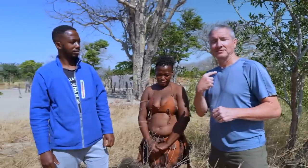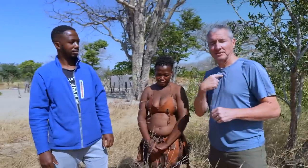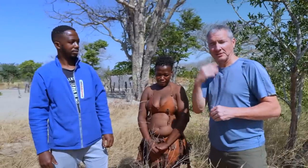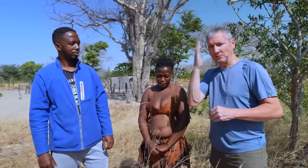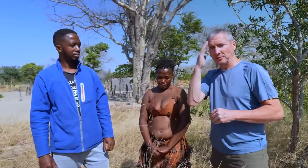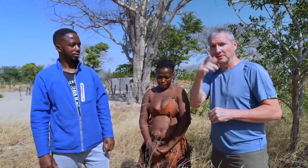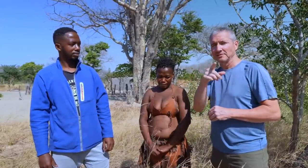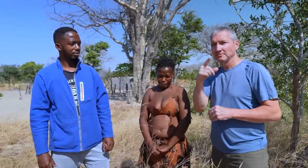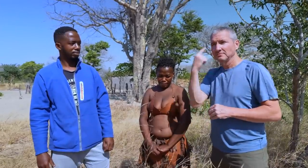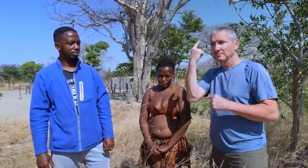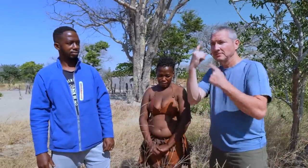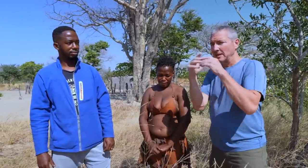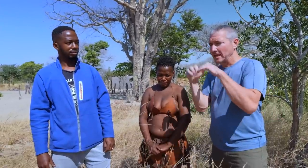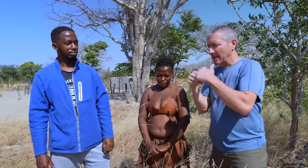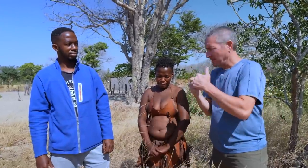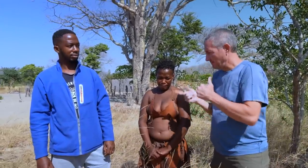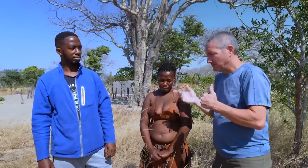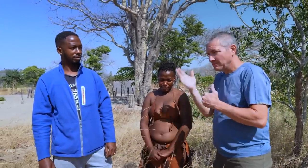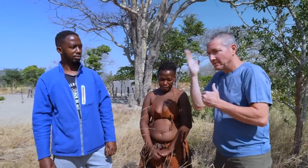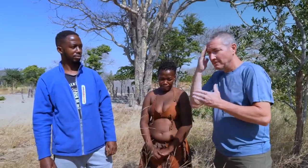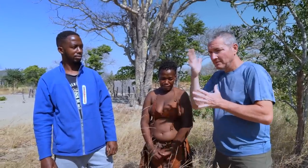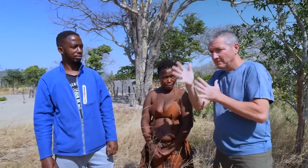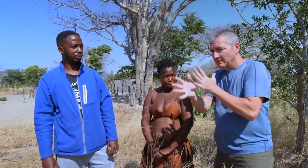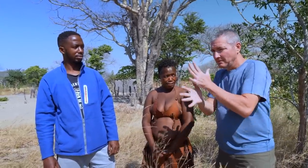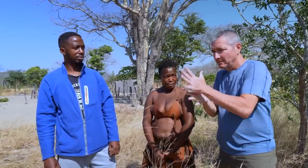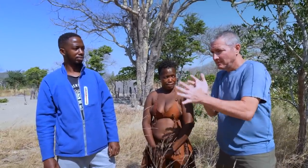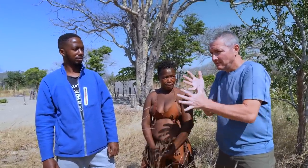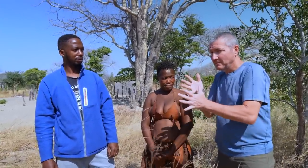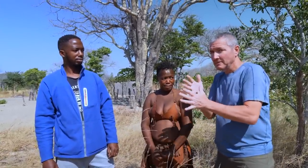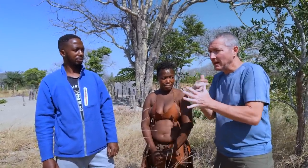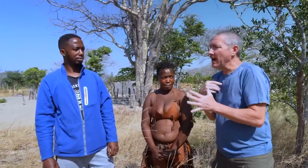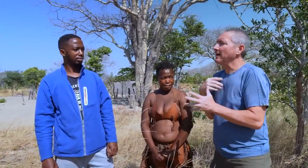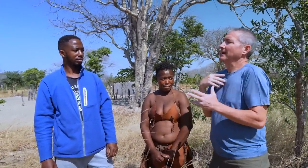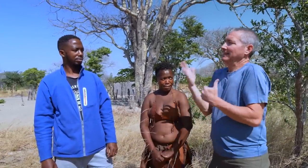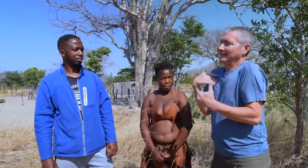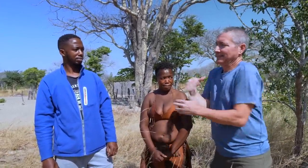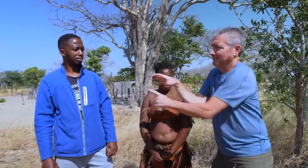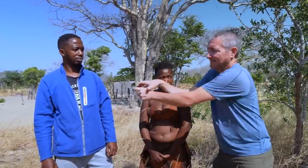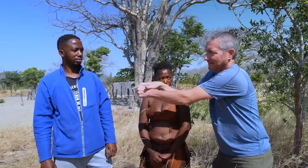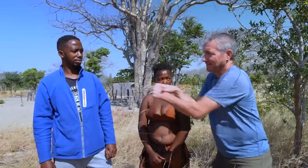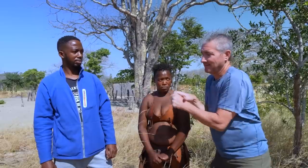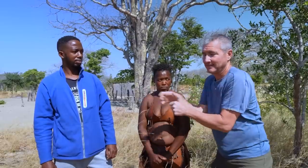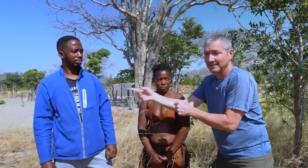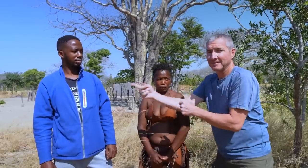I was wondering how Kasonga came to learn signing and I wanted to pull him into the conversation.